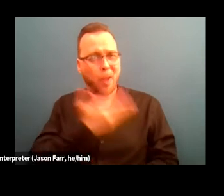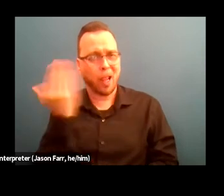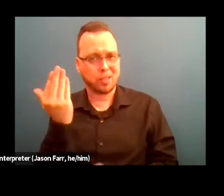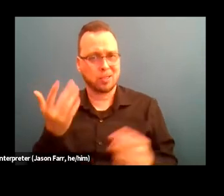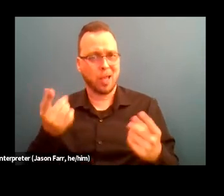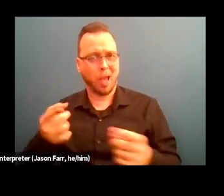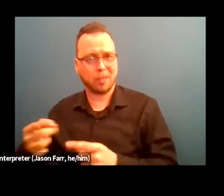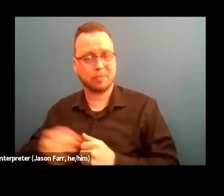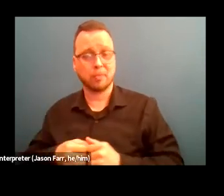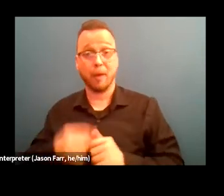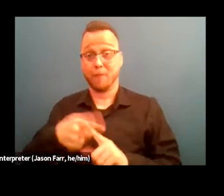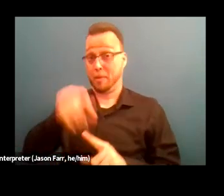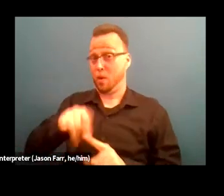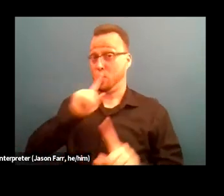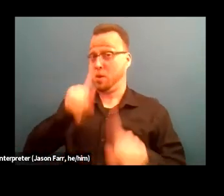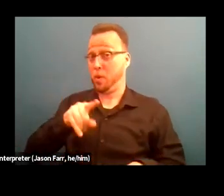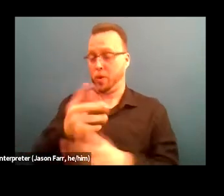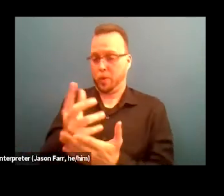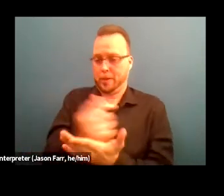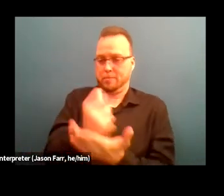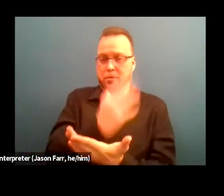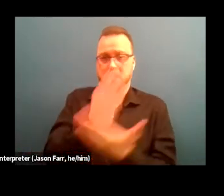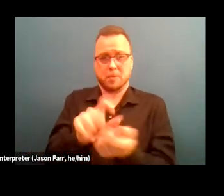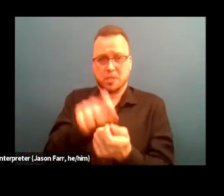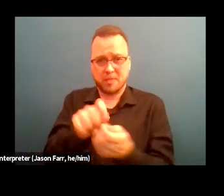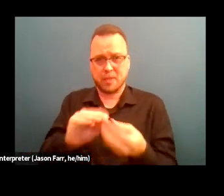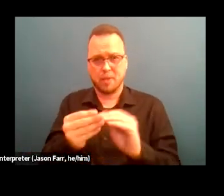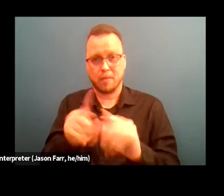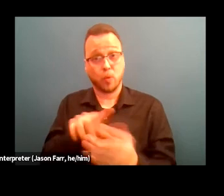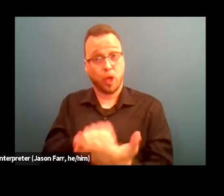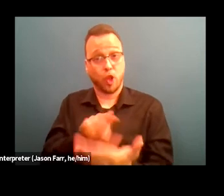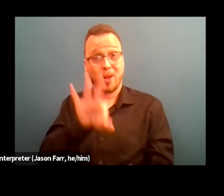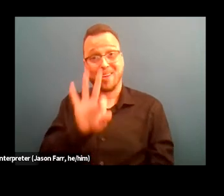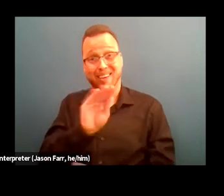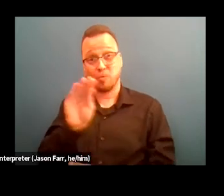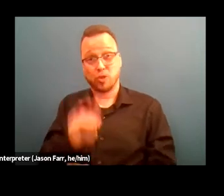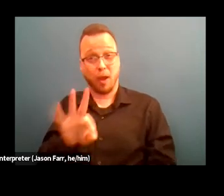to get the specific numbers to learn that 9% of LA county population